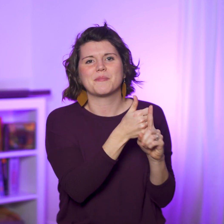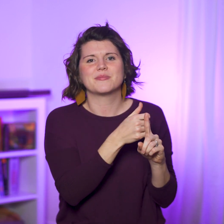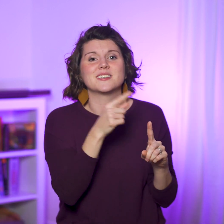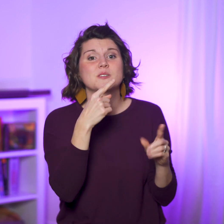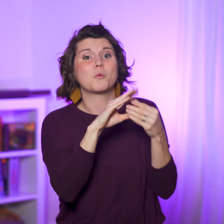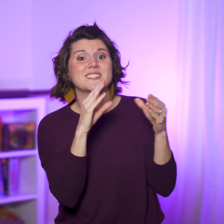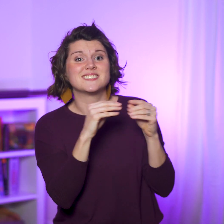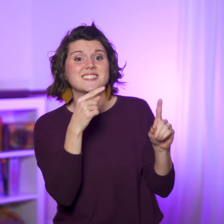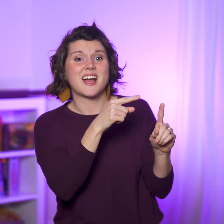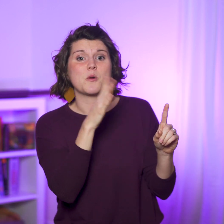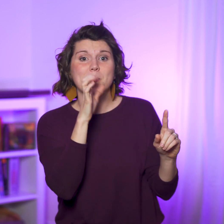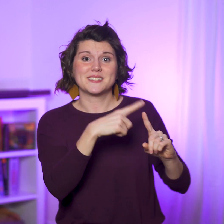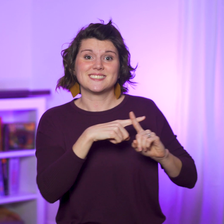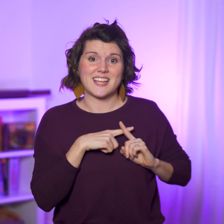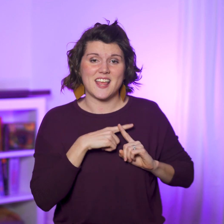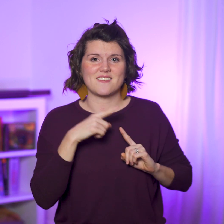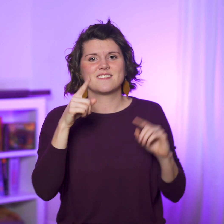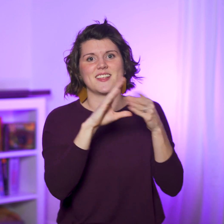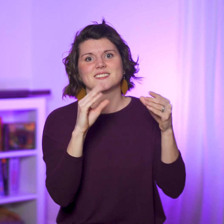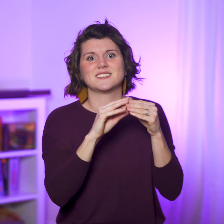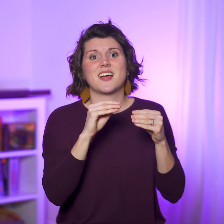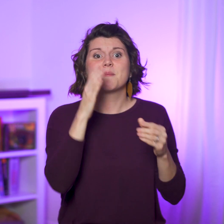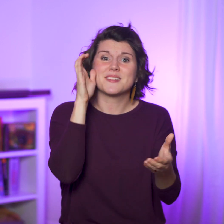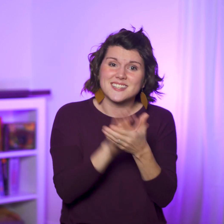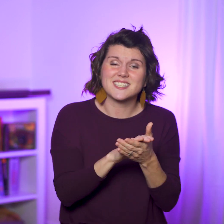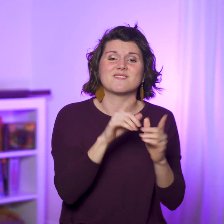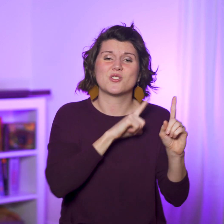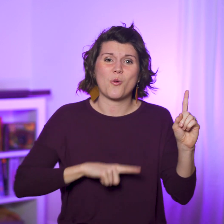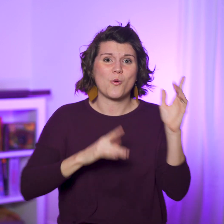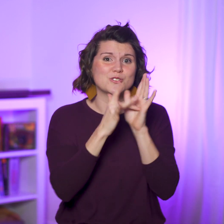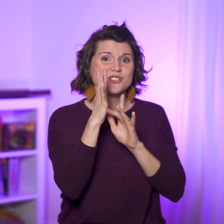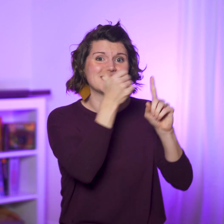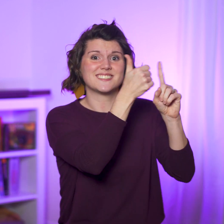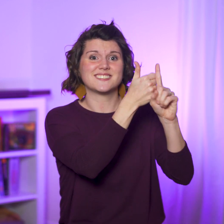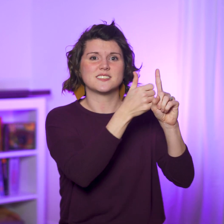When he asks how to be saved, they say, “Believe in the Lord Jesus.”